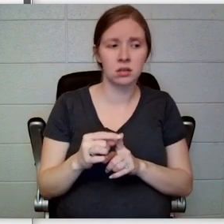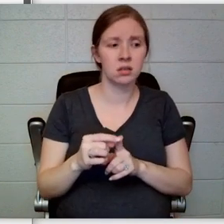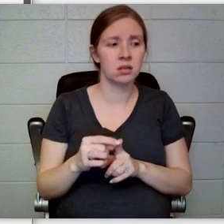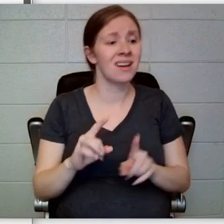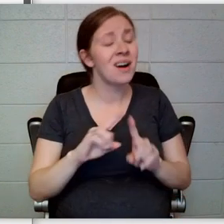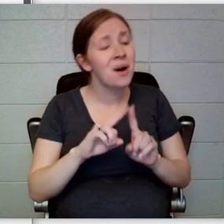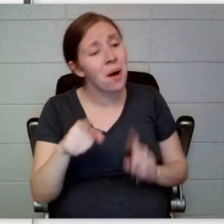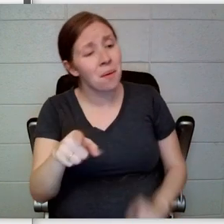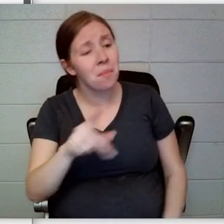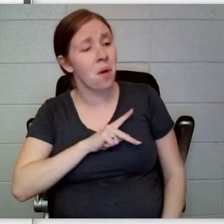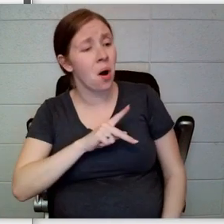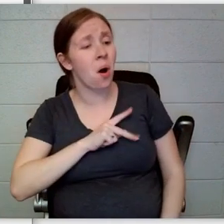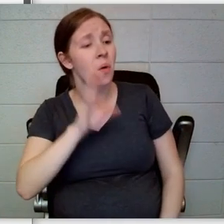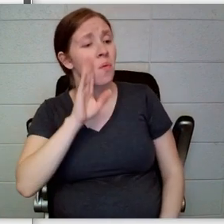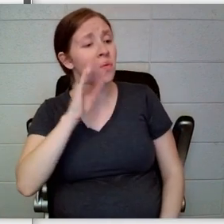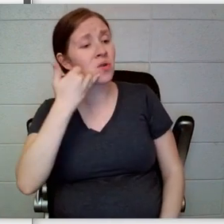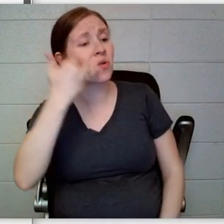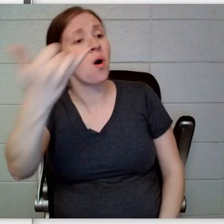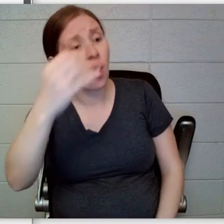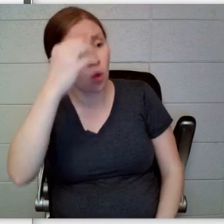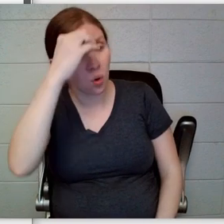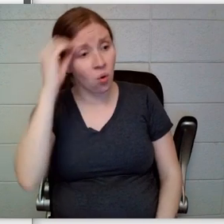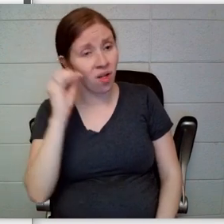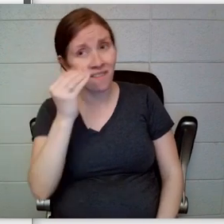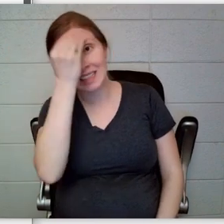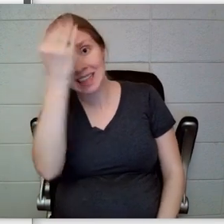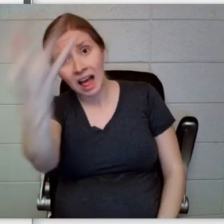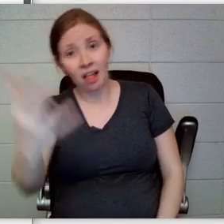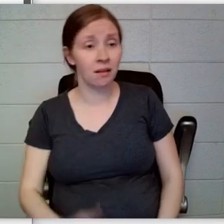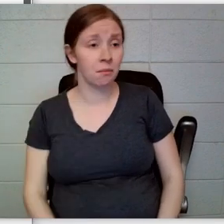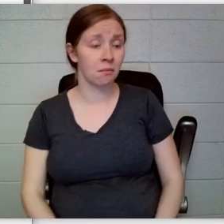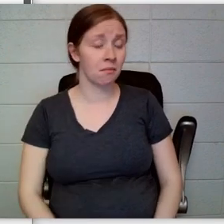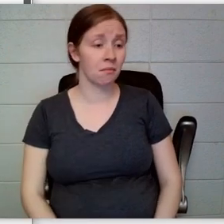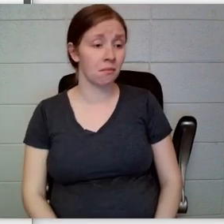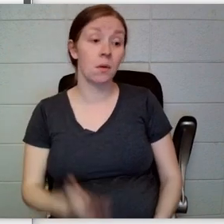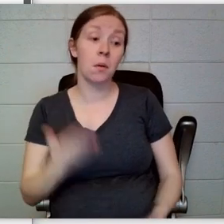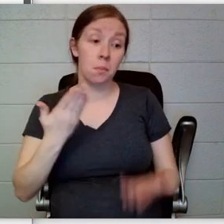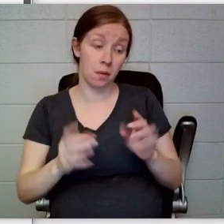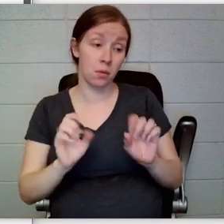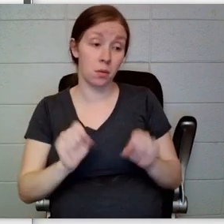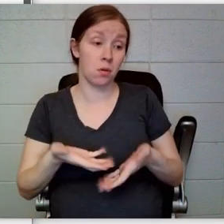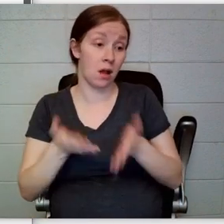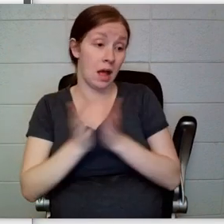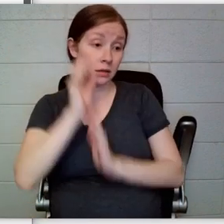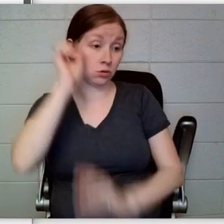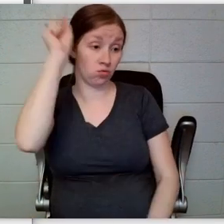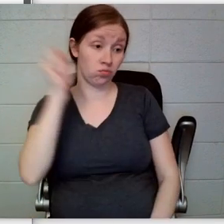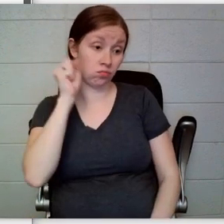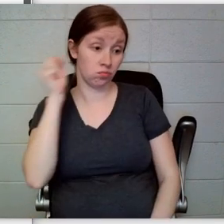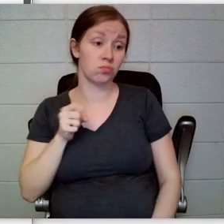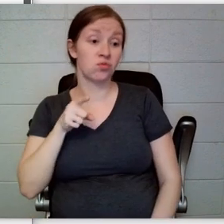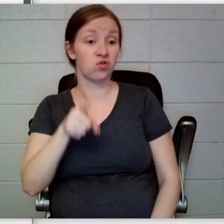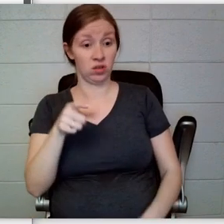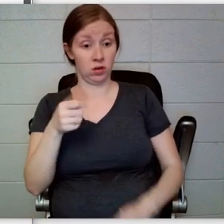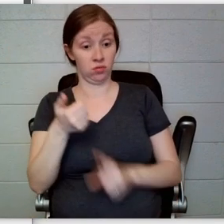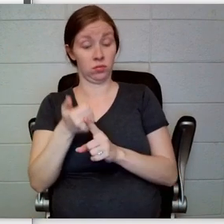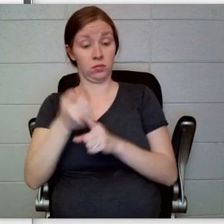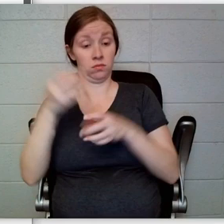pointed out. “Maybe we should try to talk to Justice Strauss. She’s a judge, so she must know all about the law.”